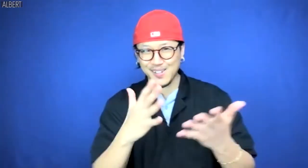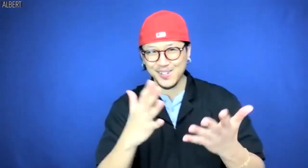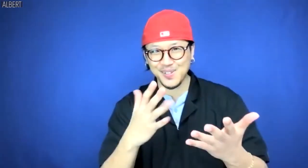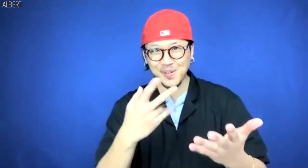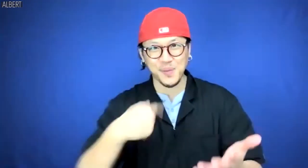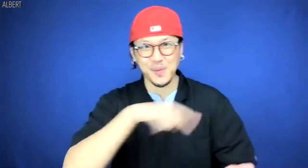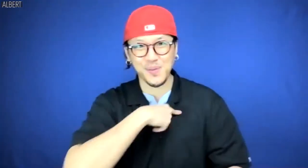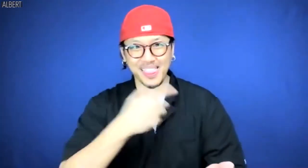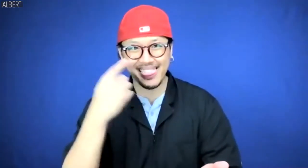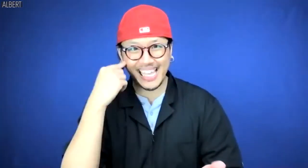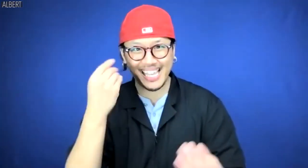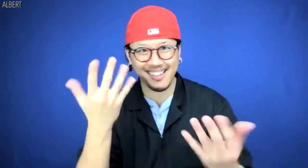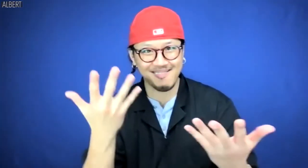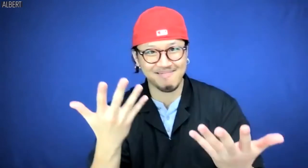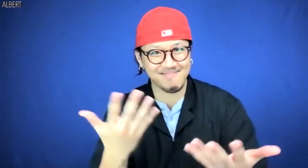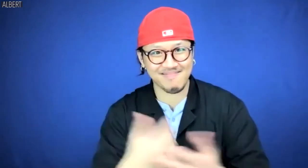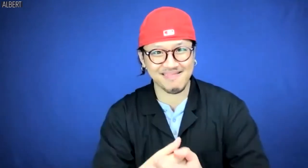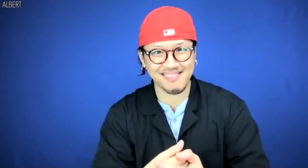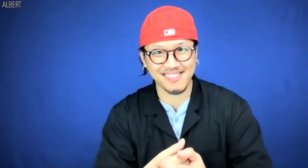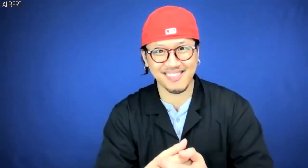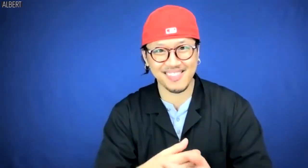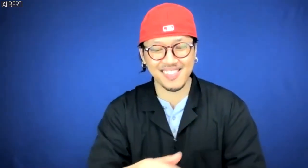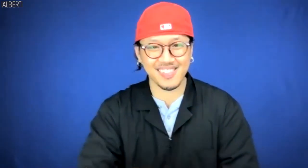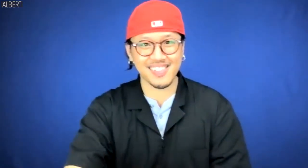Albert: So what do we think?